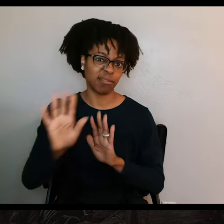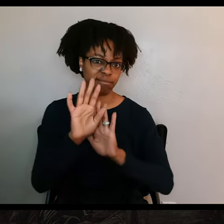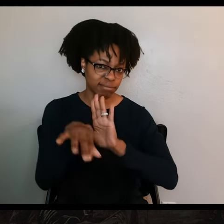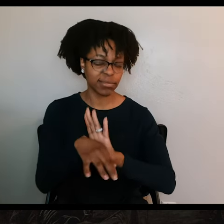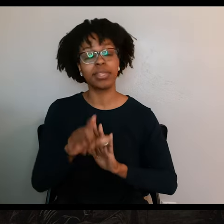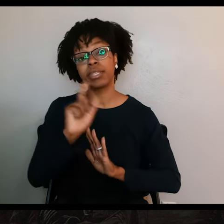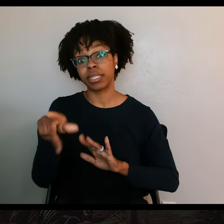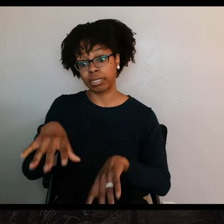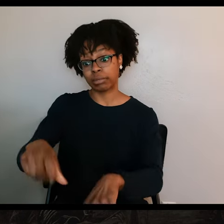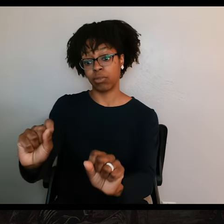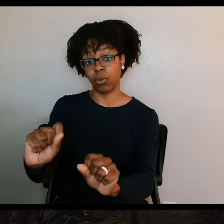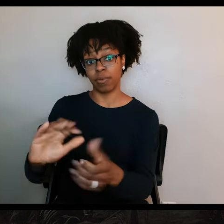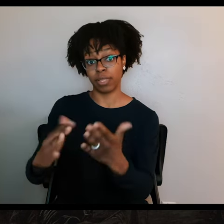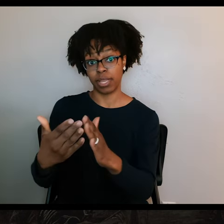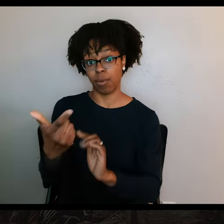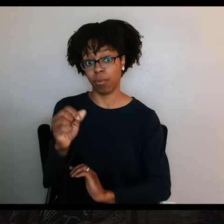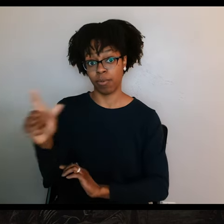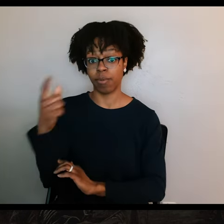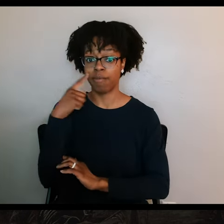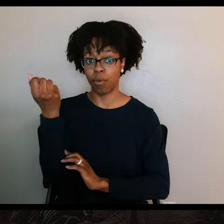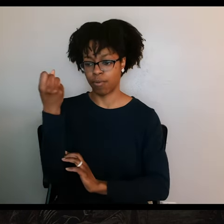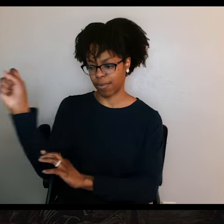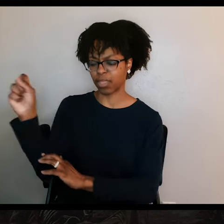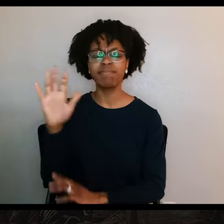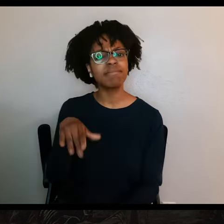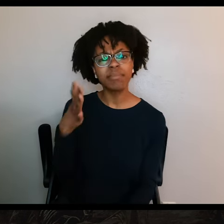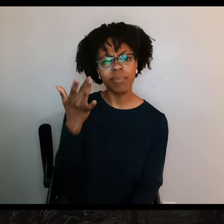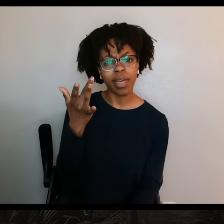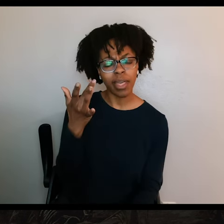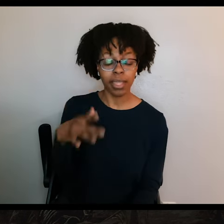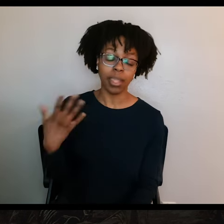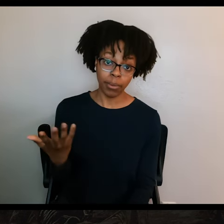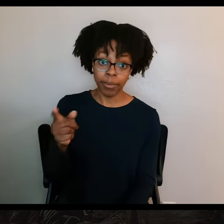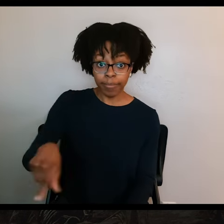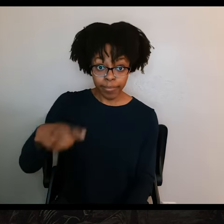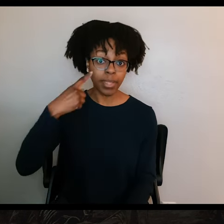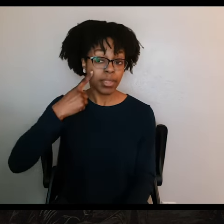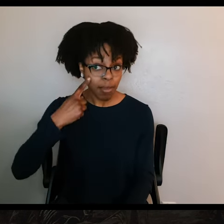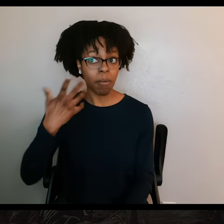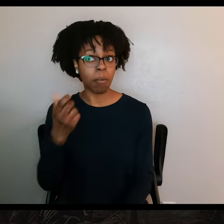And the Texans took over the town of Goliad for the rebellion. Now, why did they do this? Well, they did it because they believe